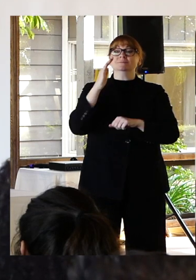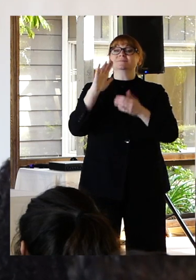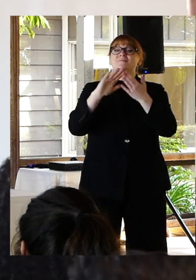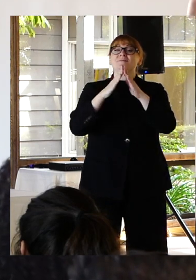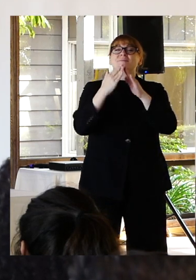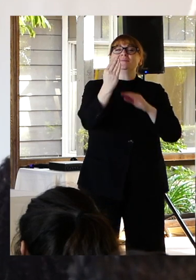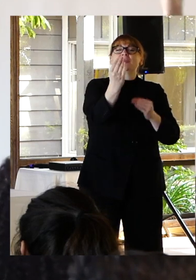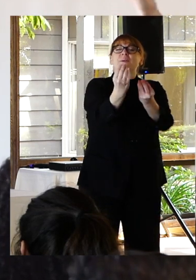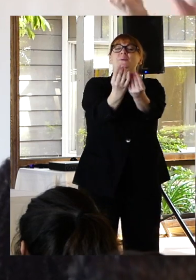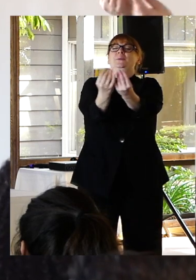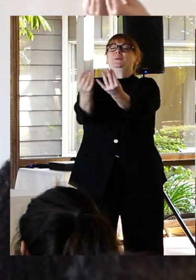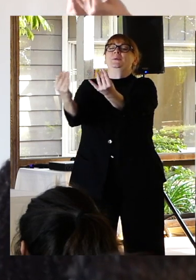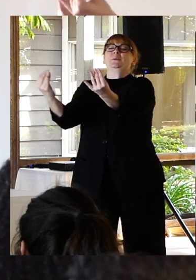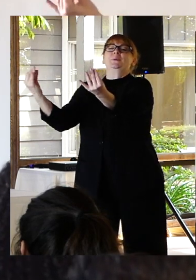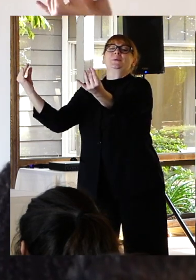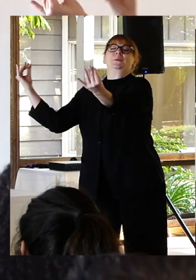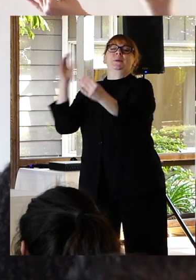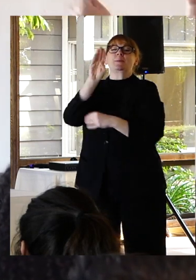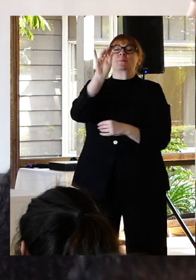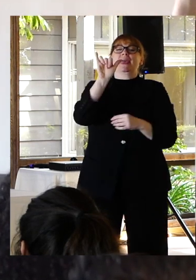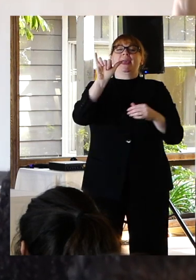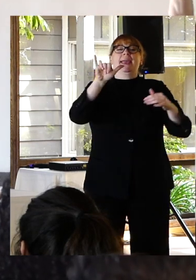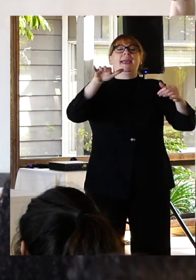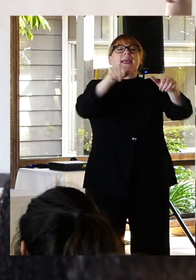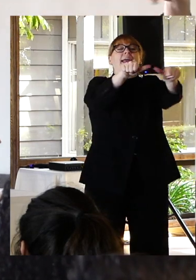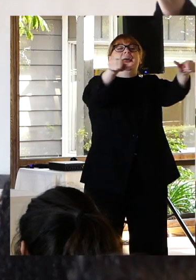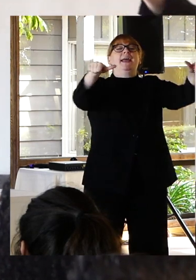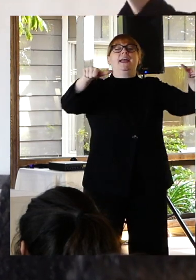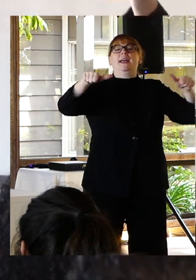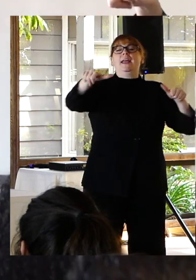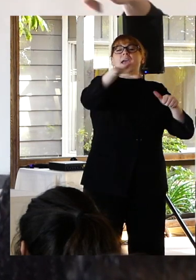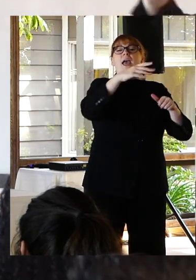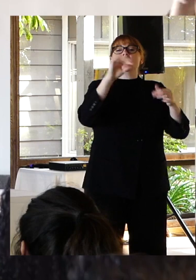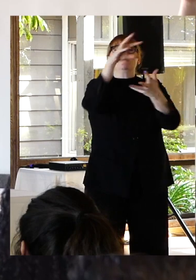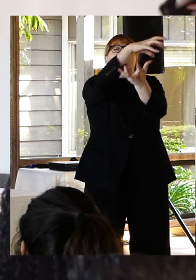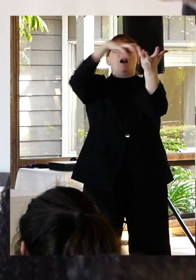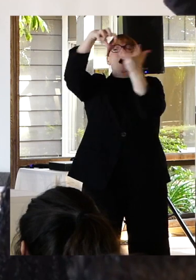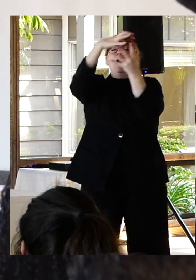bay is beautiful the fog had cleared and I started to walk back. And I